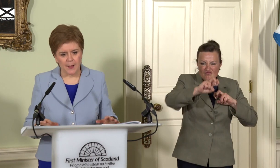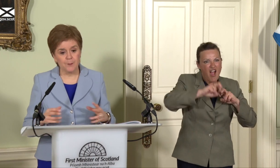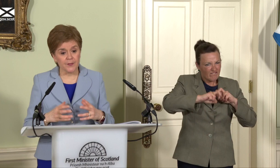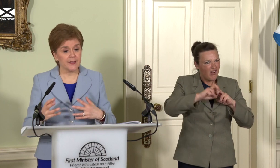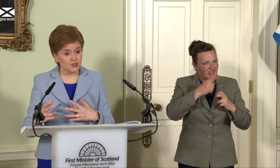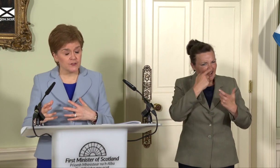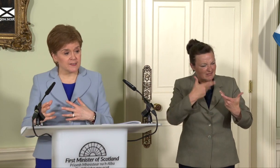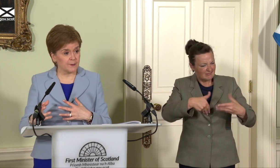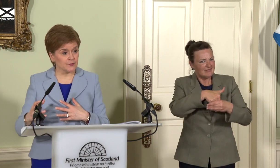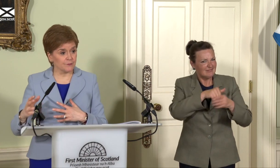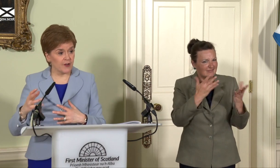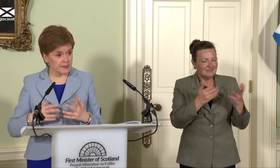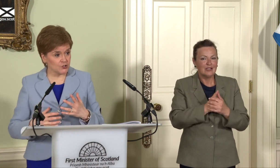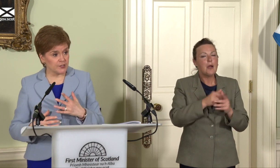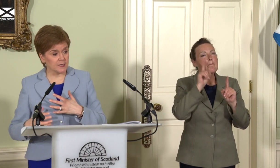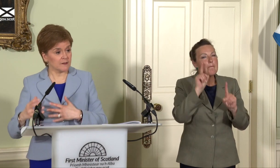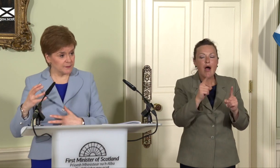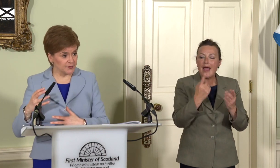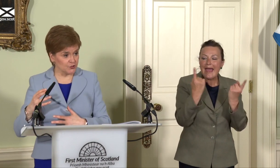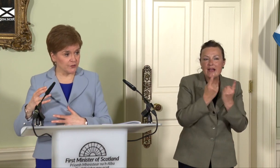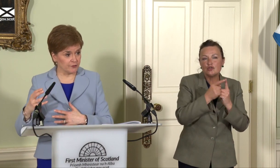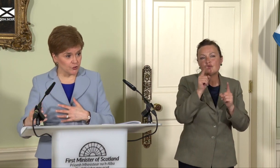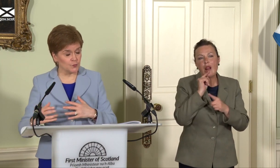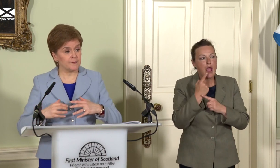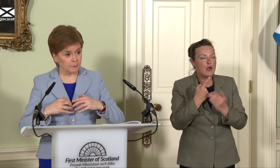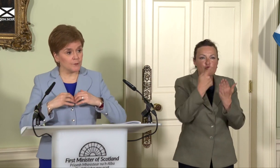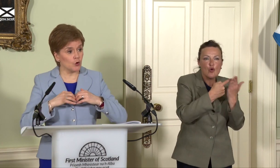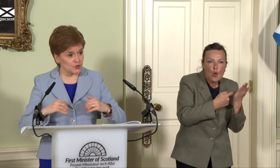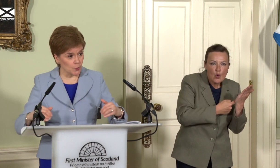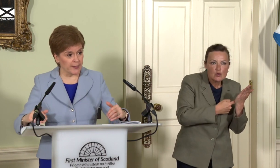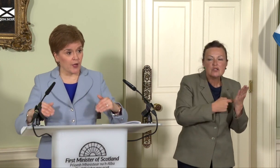but the issues in terms of regulatory and customs issues around goods, we’ve got to work out how